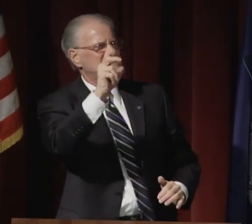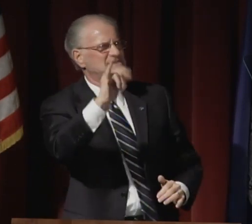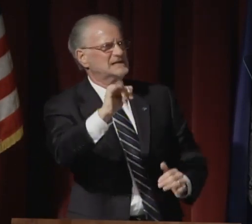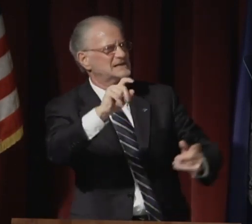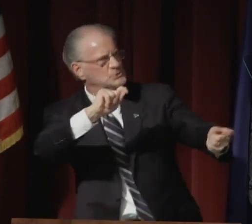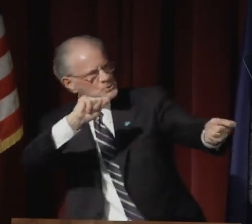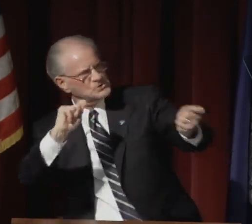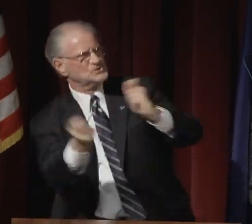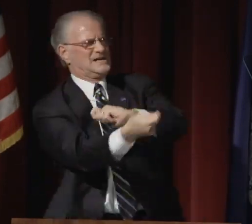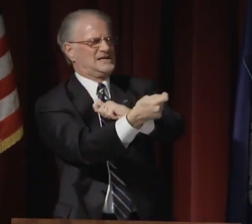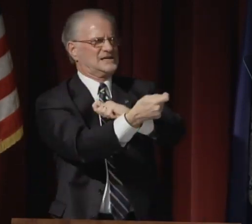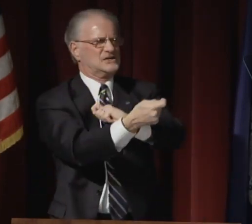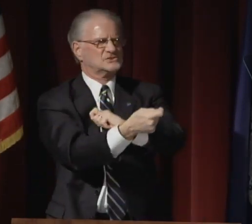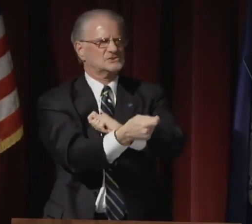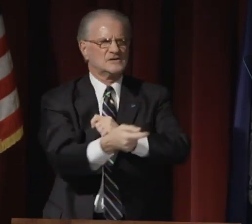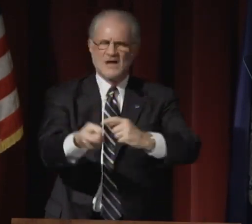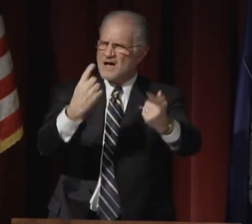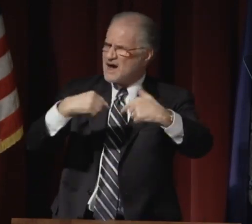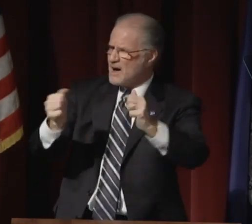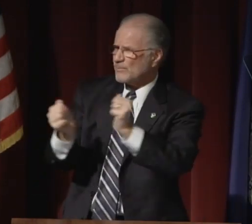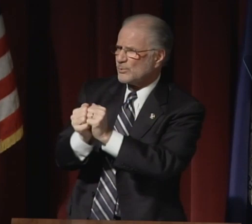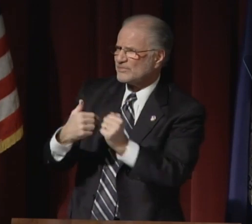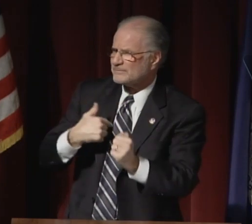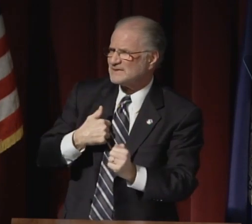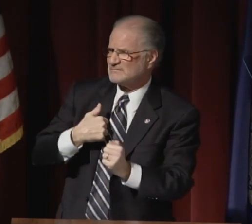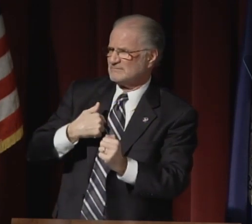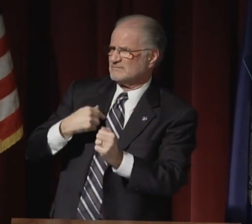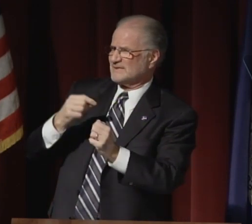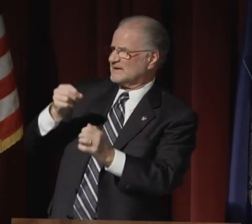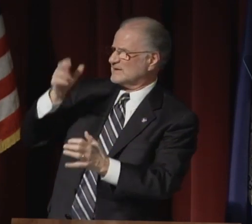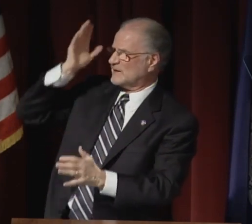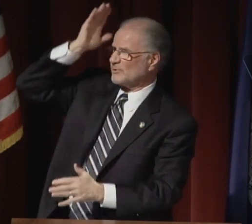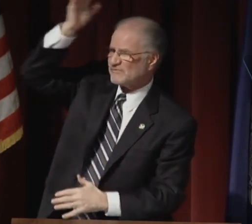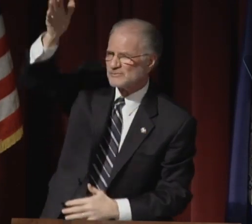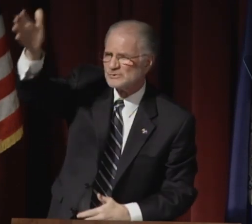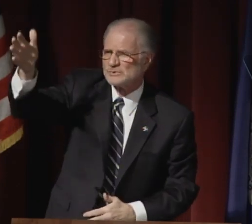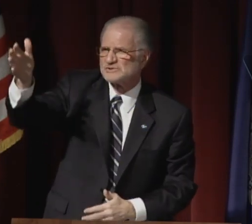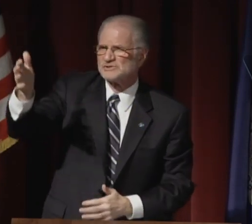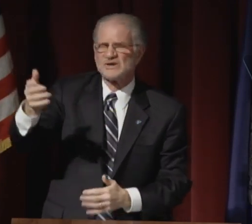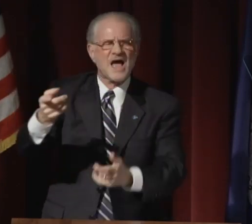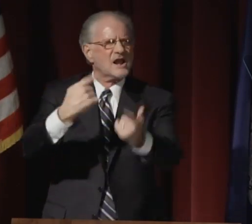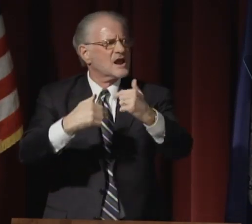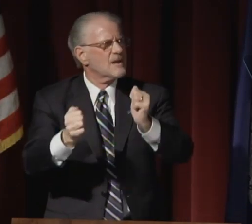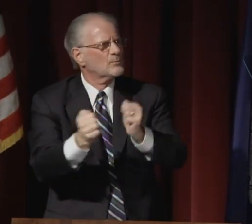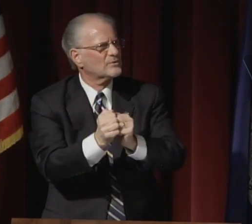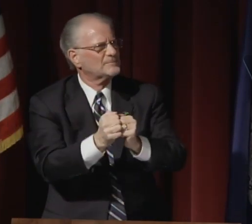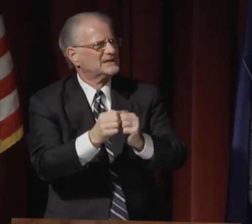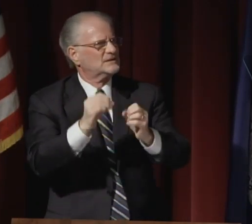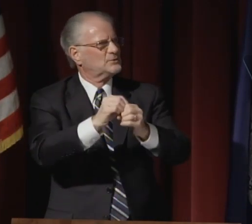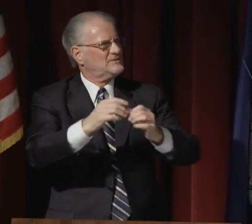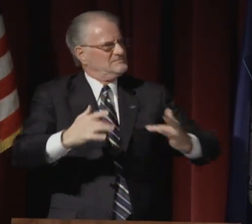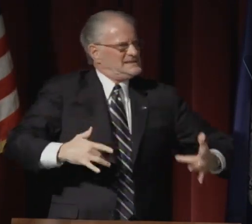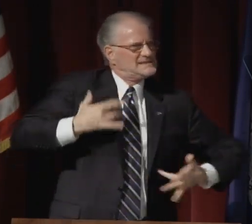It is our destiny to change. Come with me into the future.